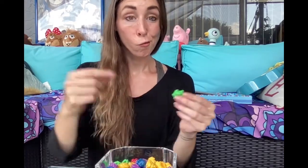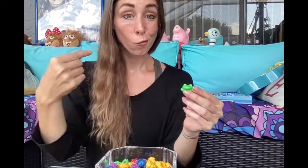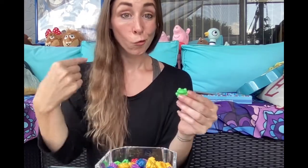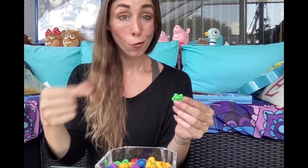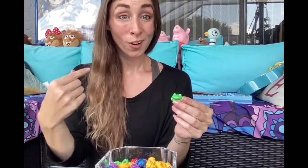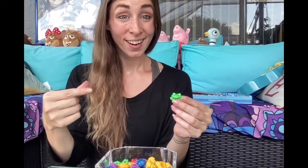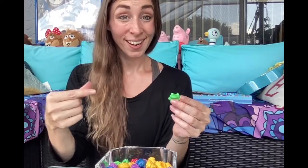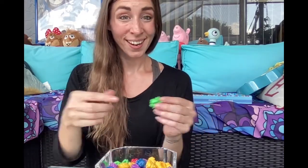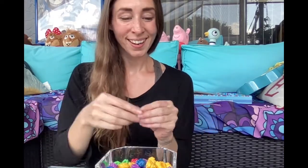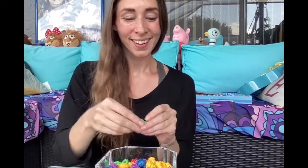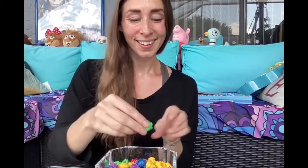Green